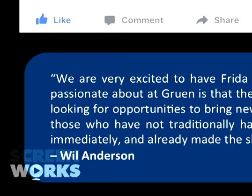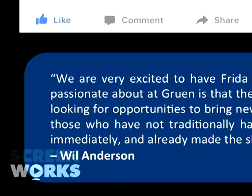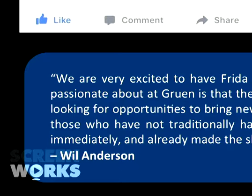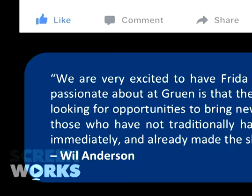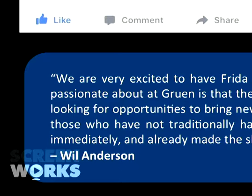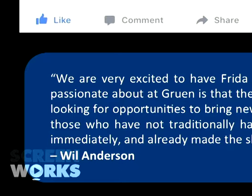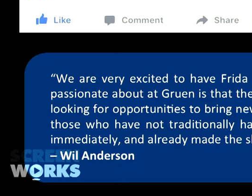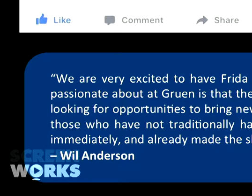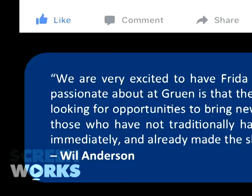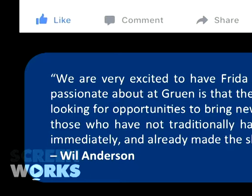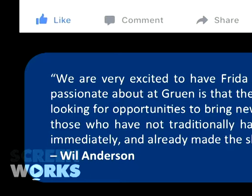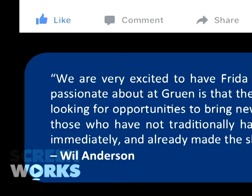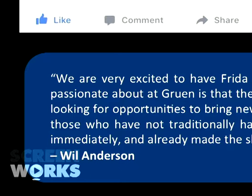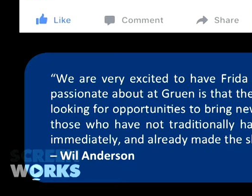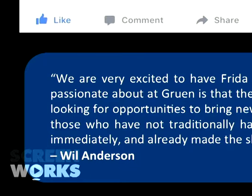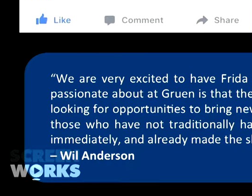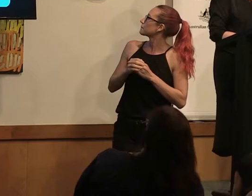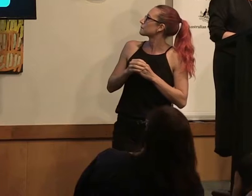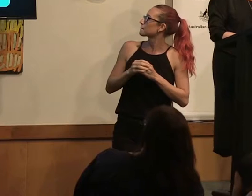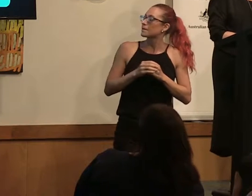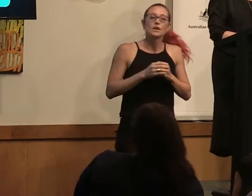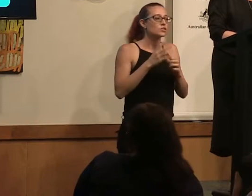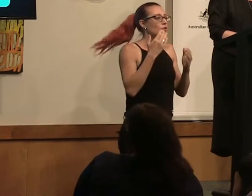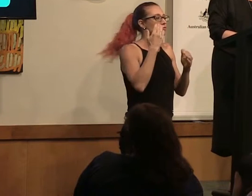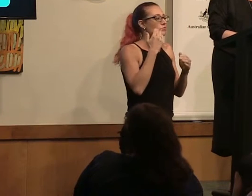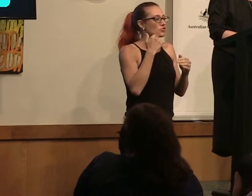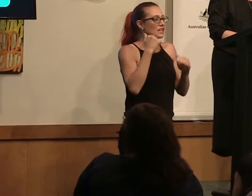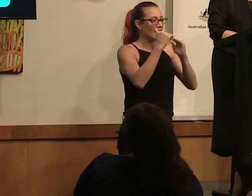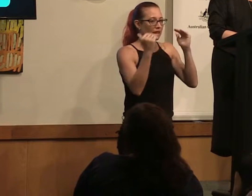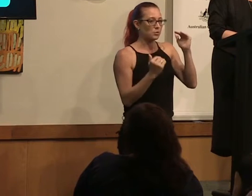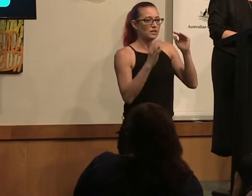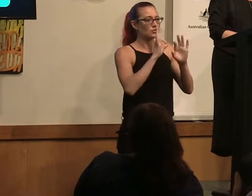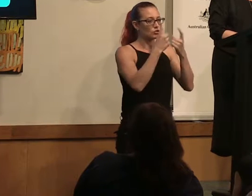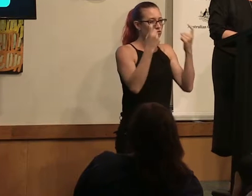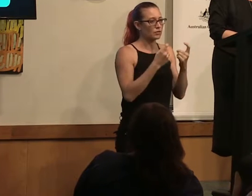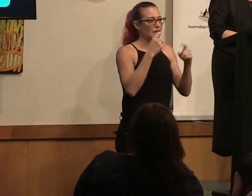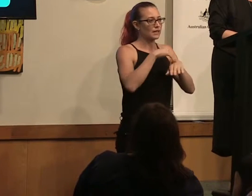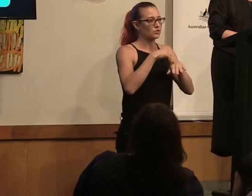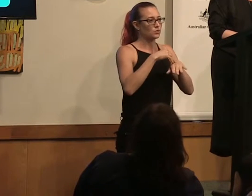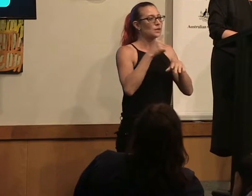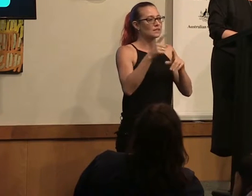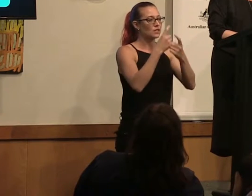Frida did it, tweeted it facebooked it and so did Will. Of course gender inequity is not just a screen issue. Its a social issue. Out of